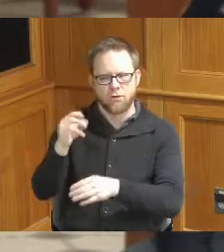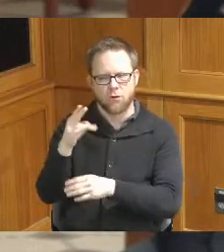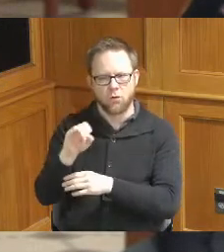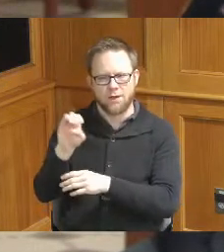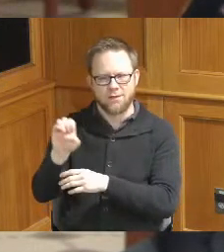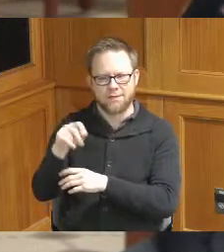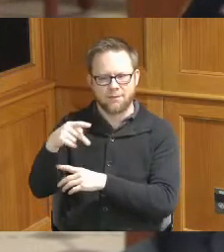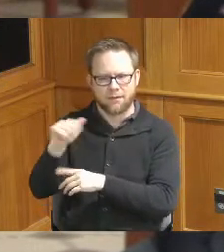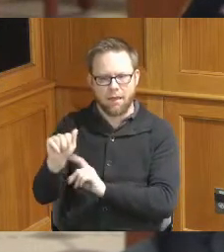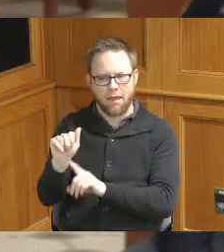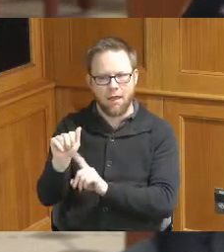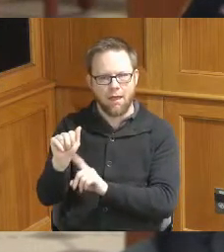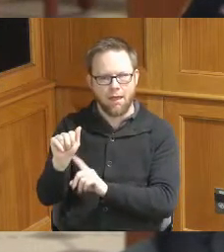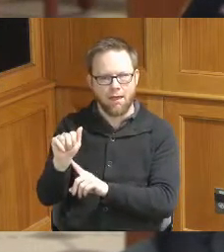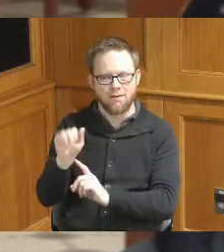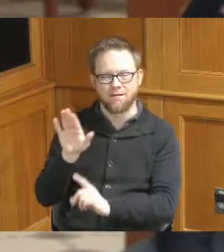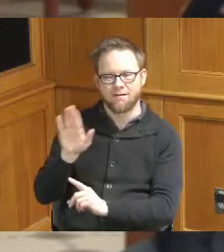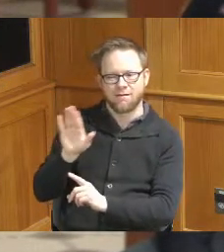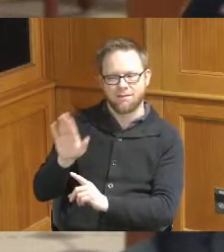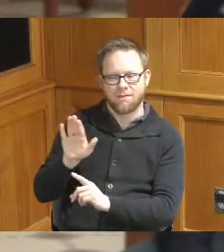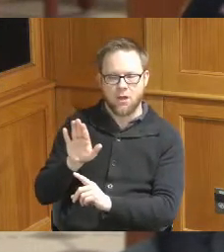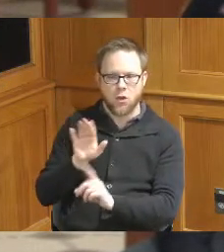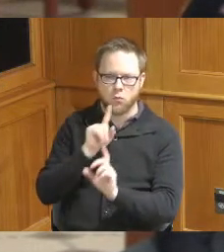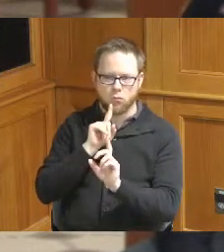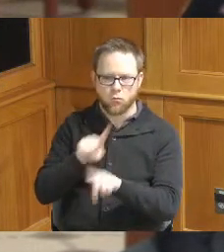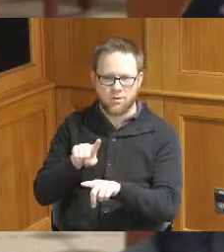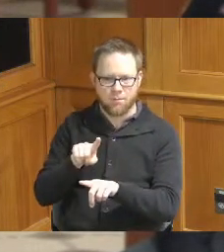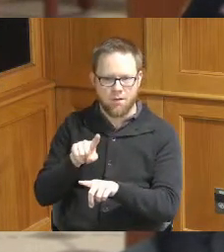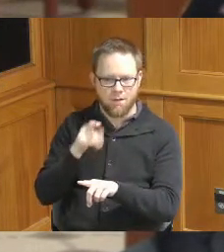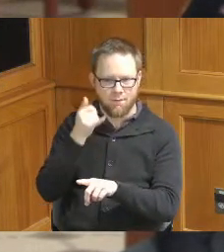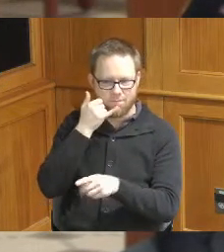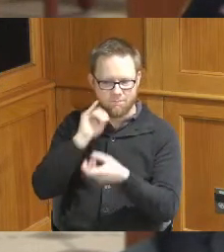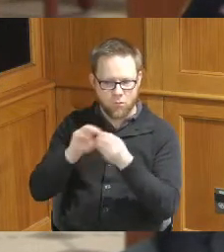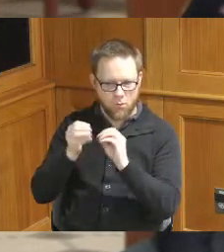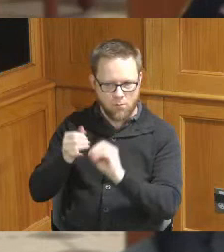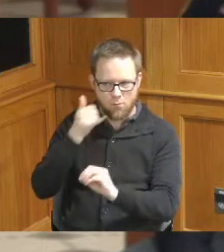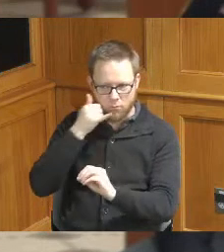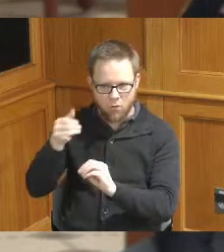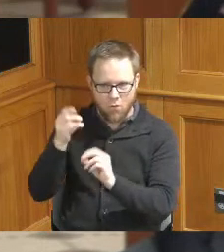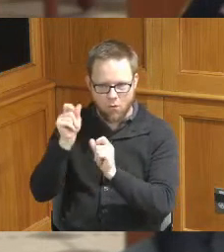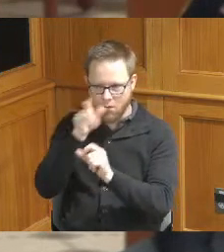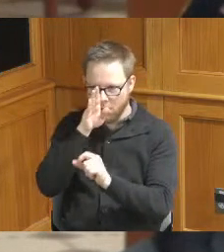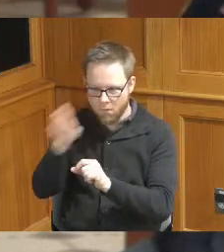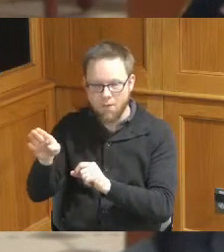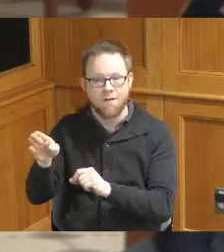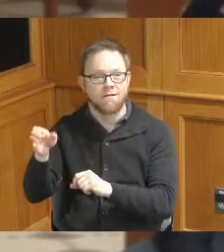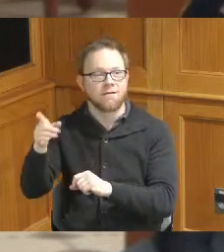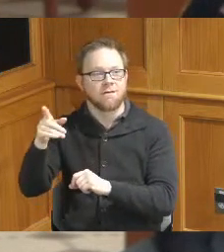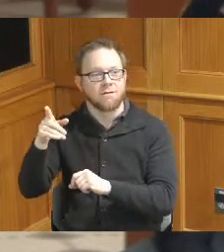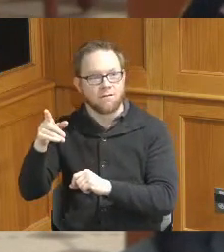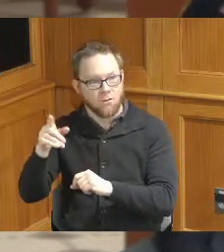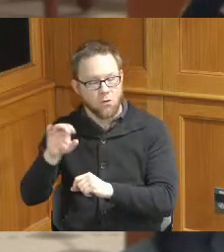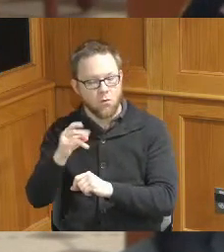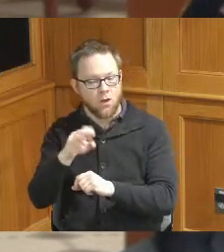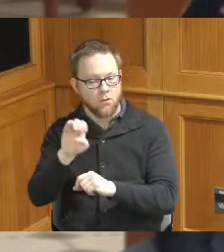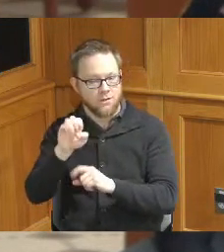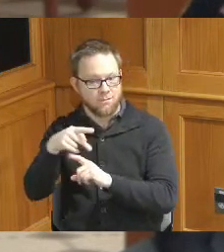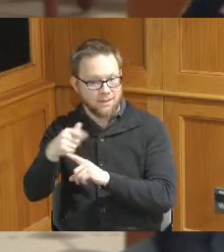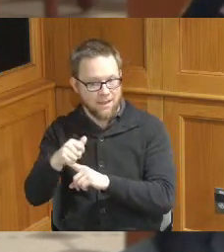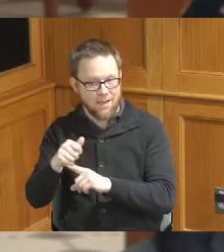through the Ohio EPA spill response hotline who also notified Ohio EPA's Division of surface